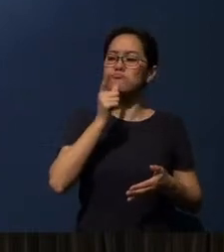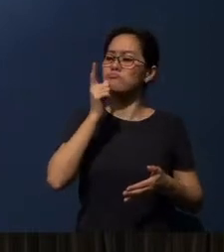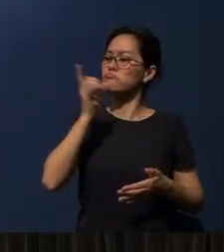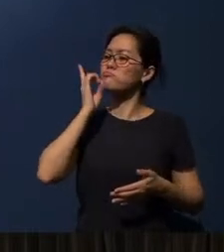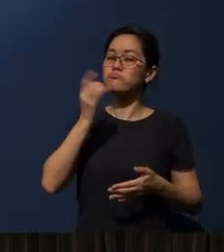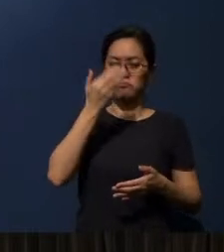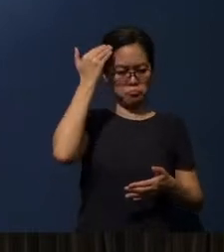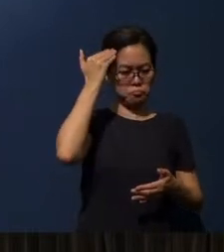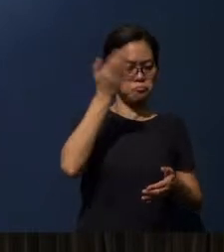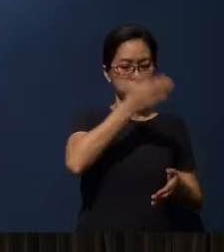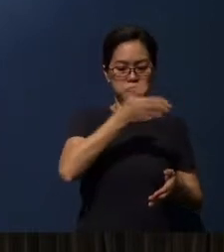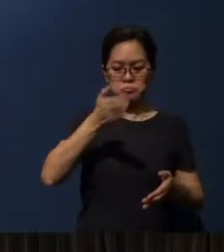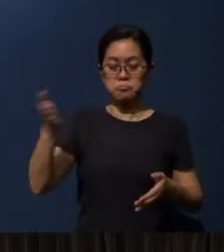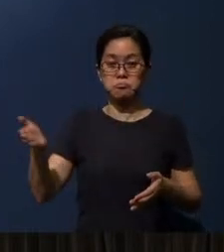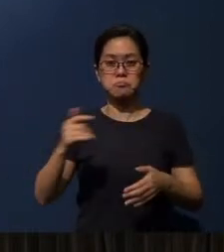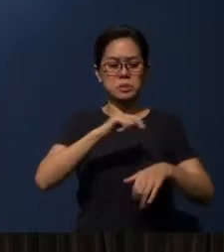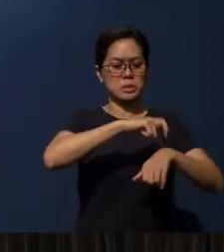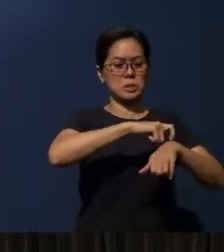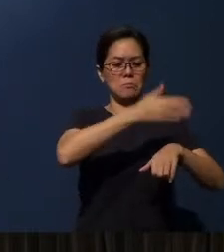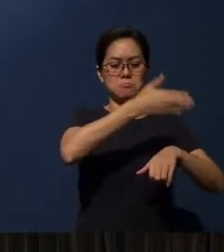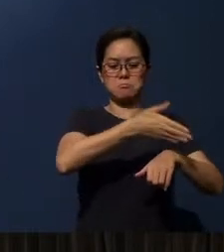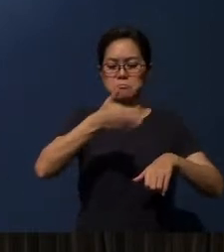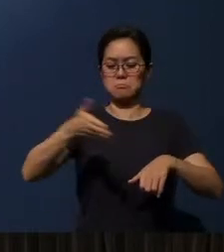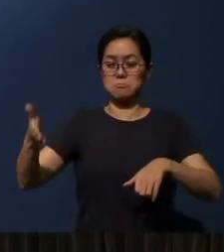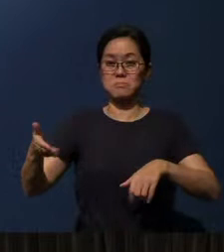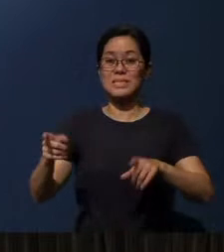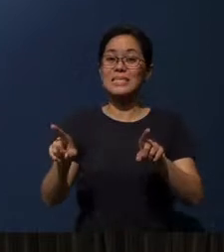You set aside time for you to eat.